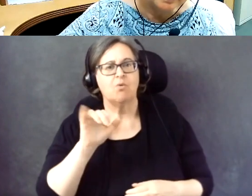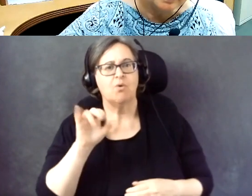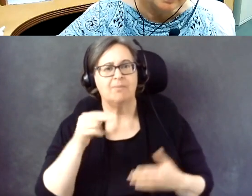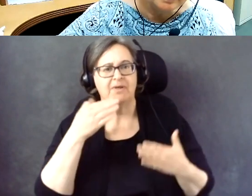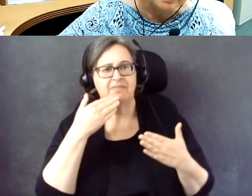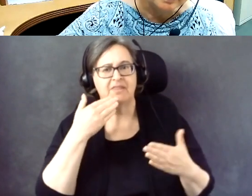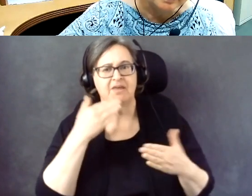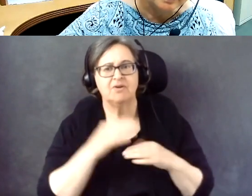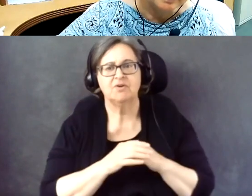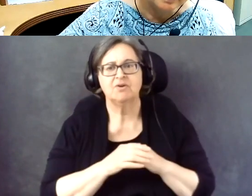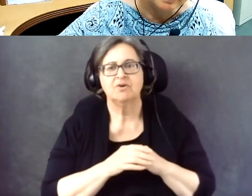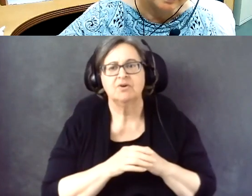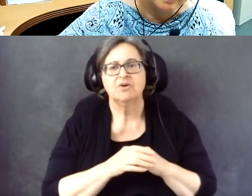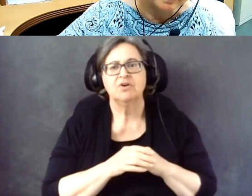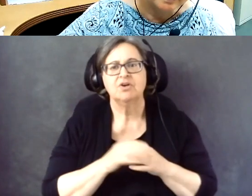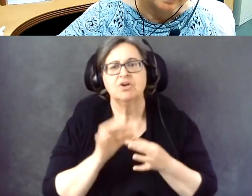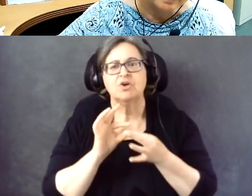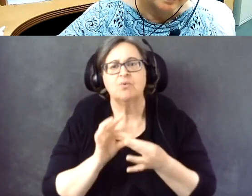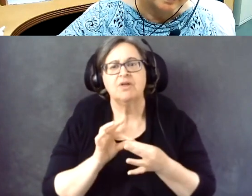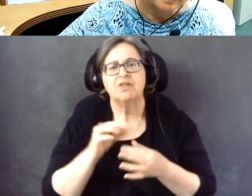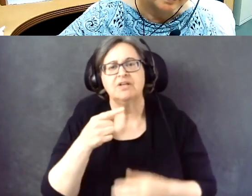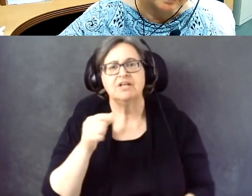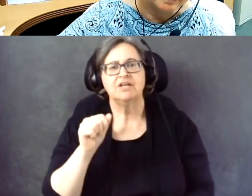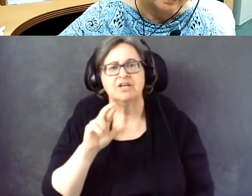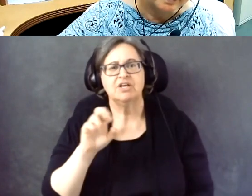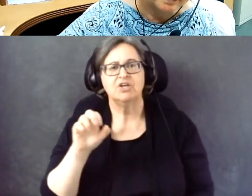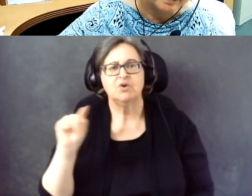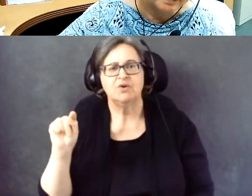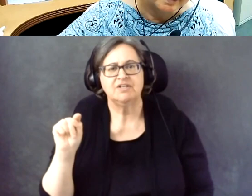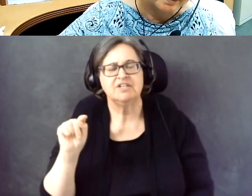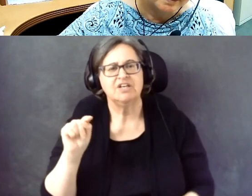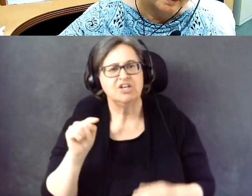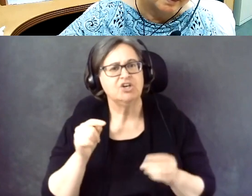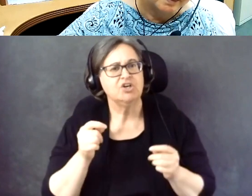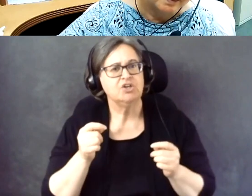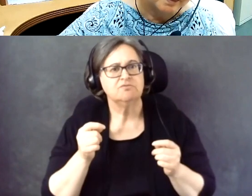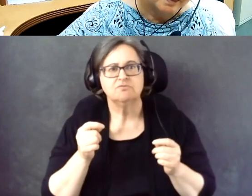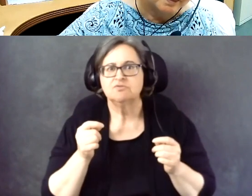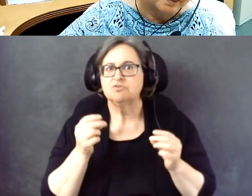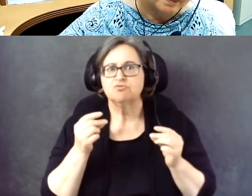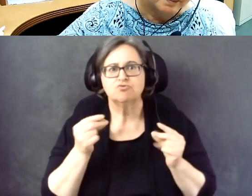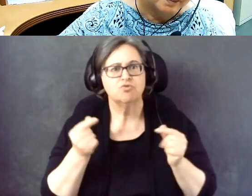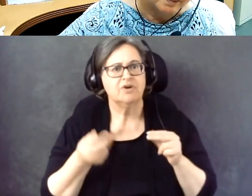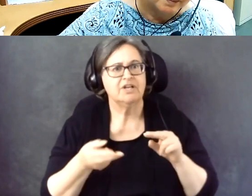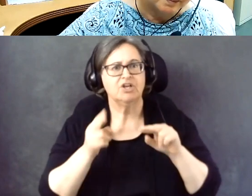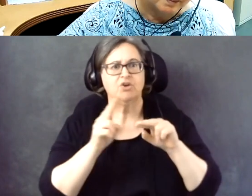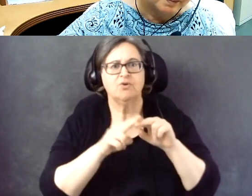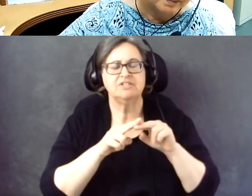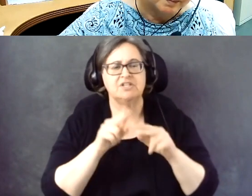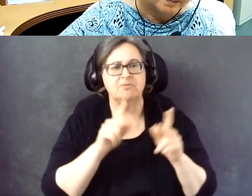And then with Garrett's question, it was the sudden increase in people with disabilities voting since 2018.